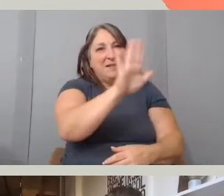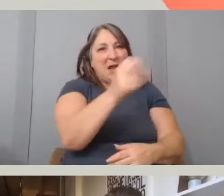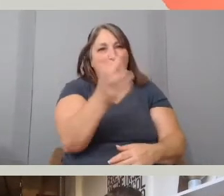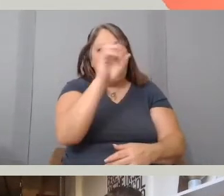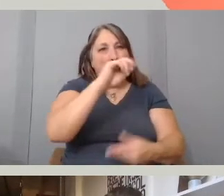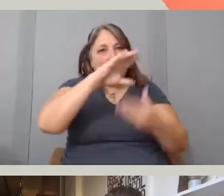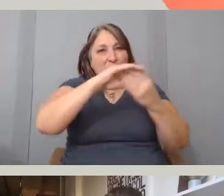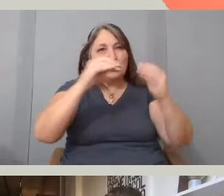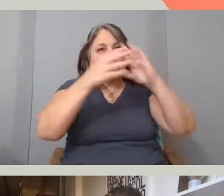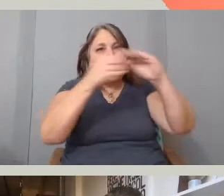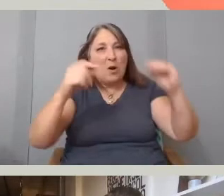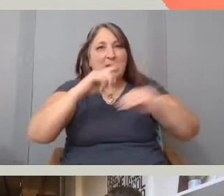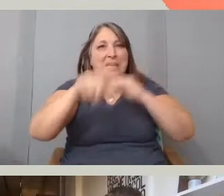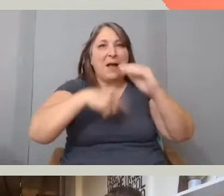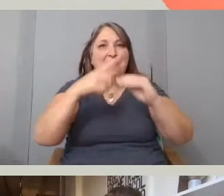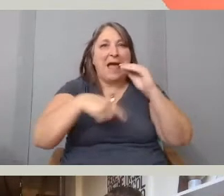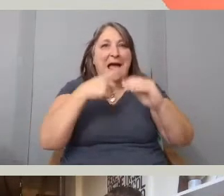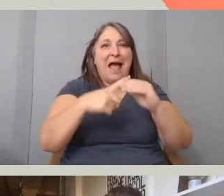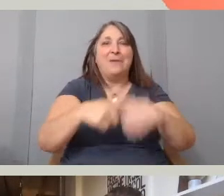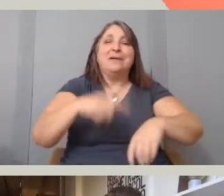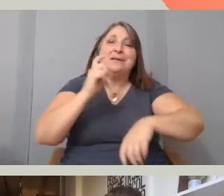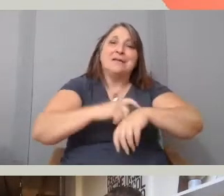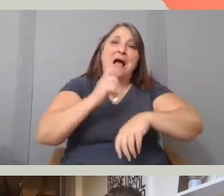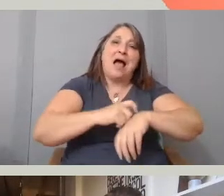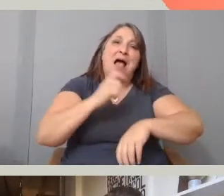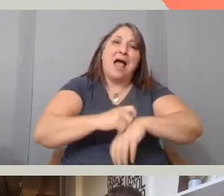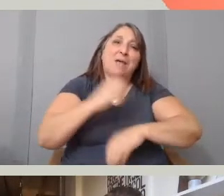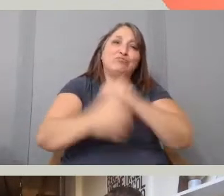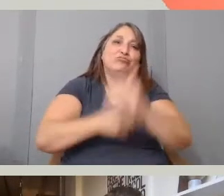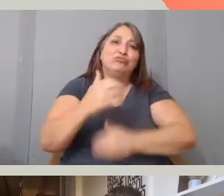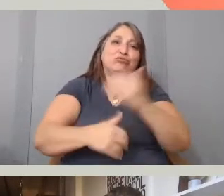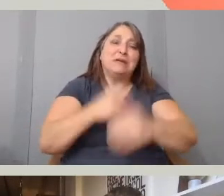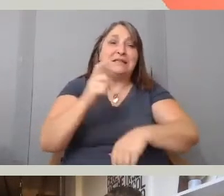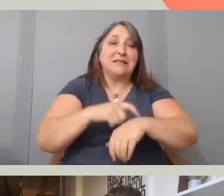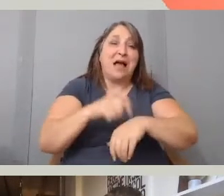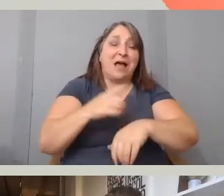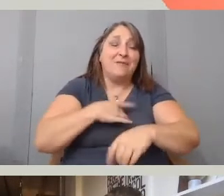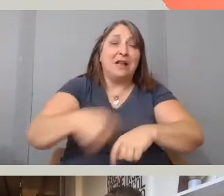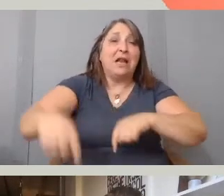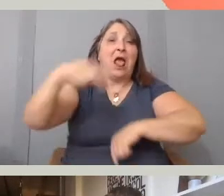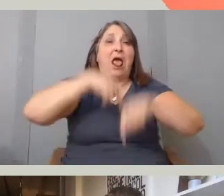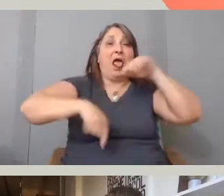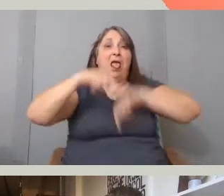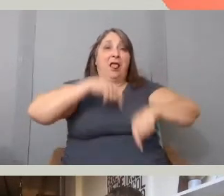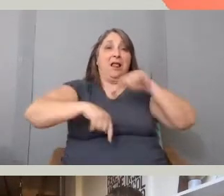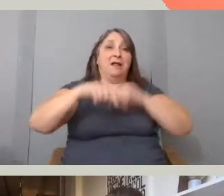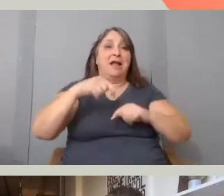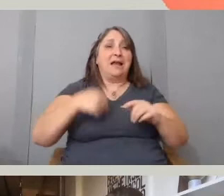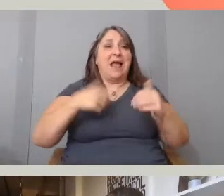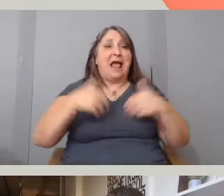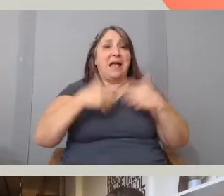kind of about passing time and time going backwards and, just like it had a lot of layers.